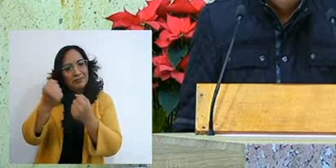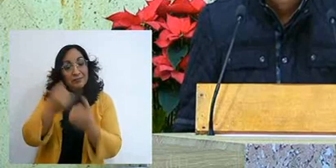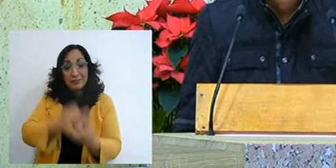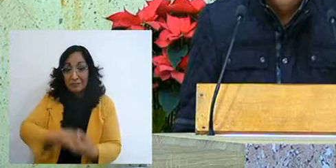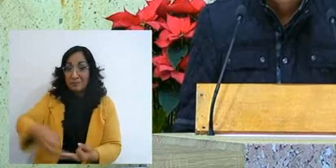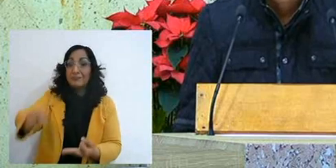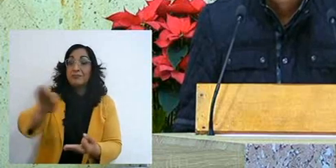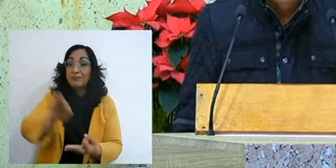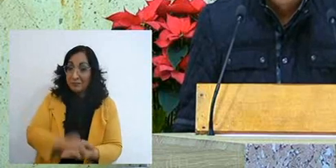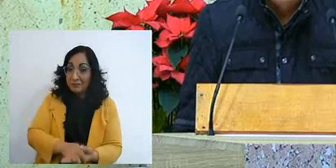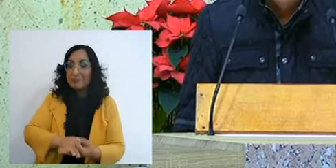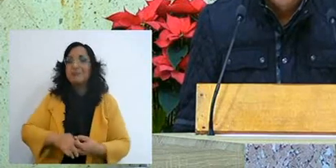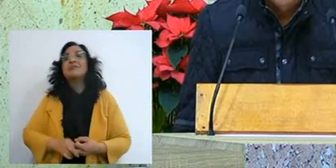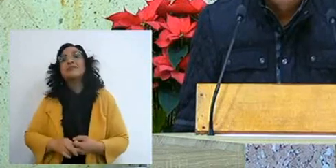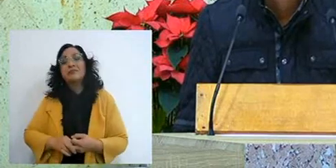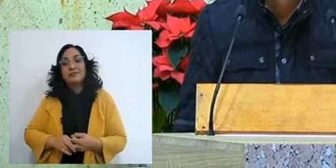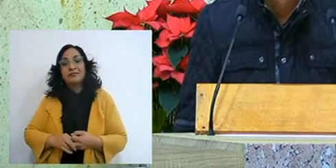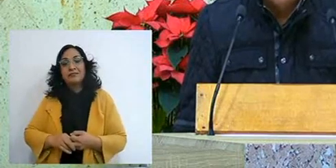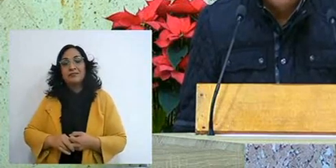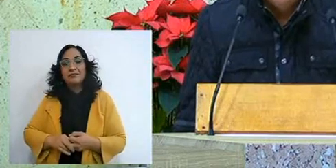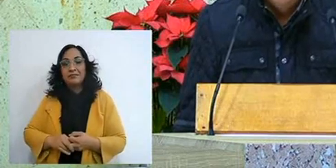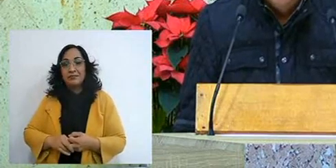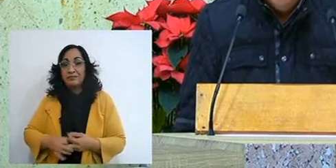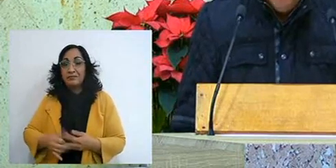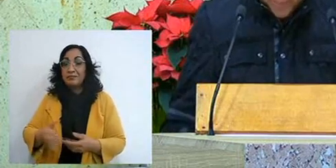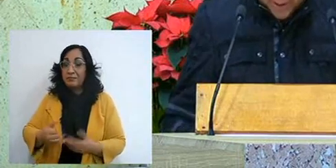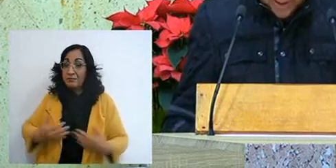to face this situation and truly change,